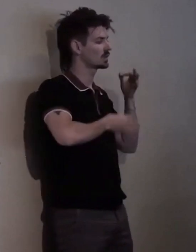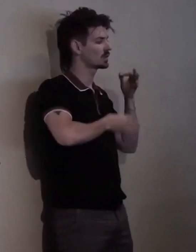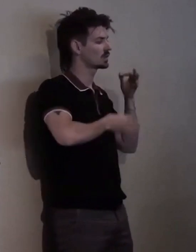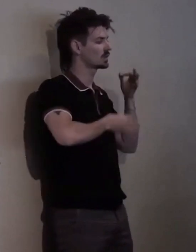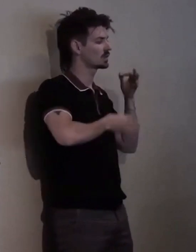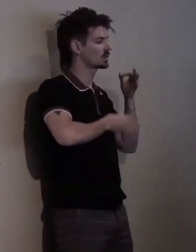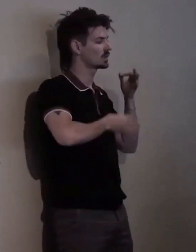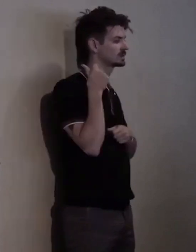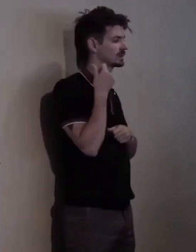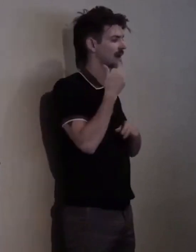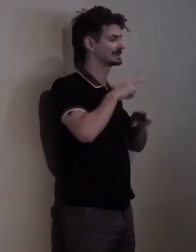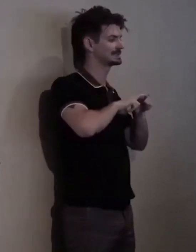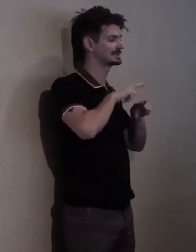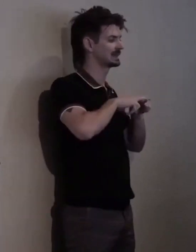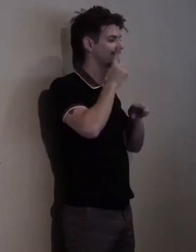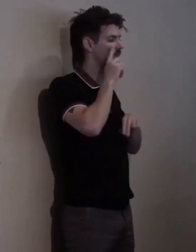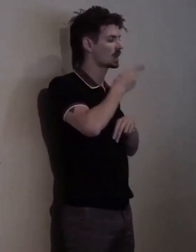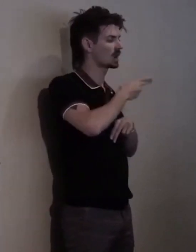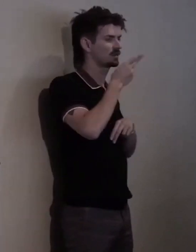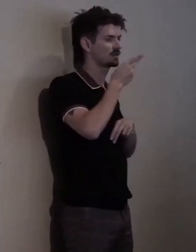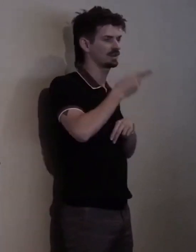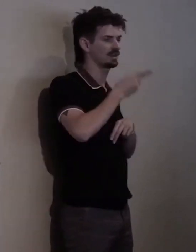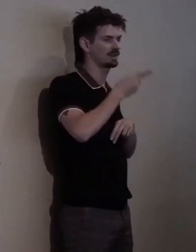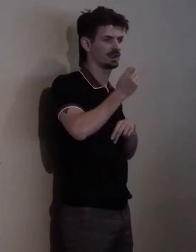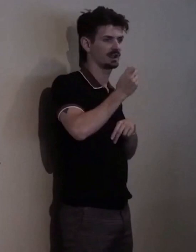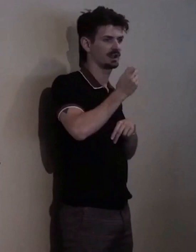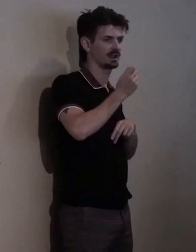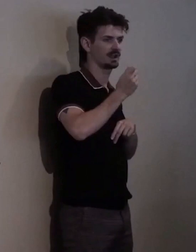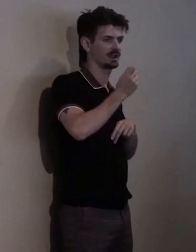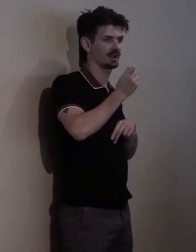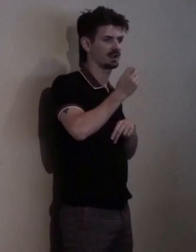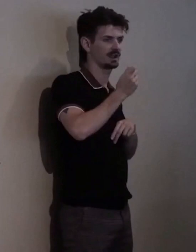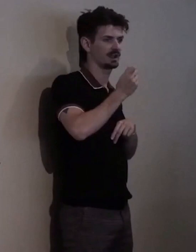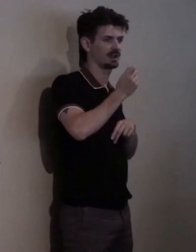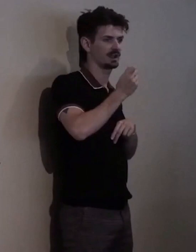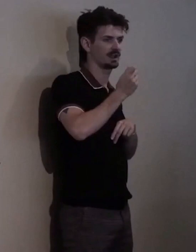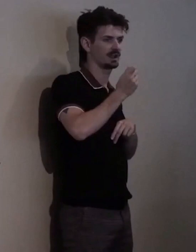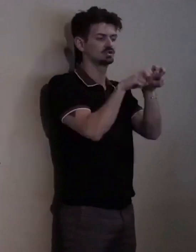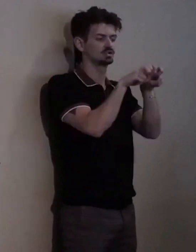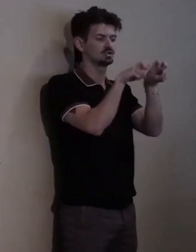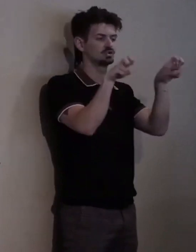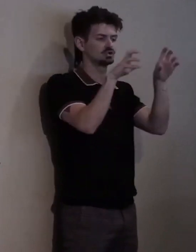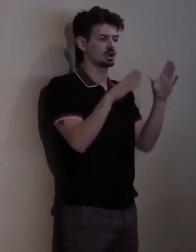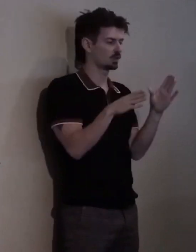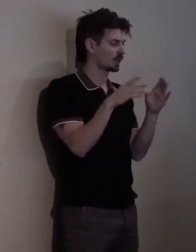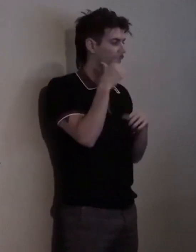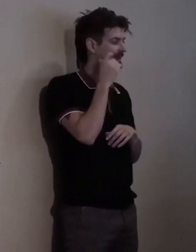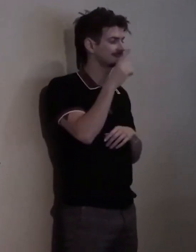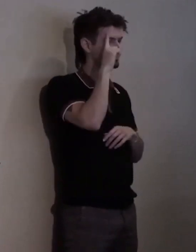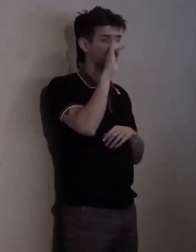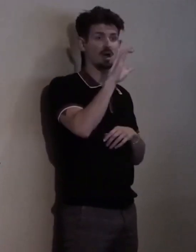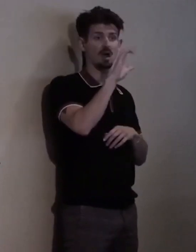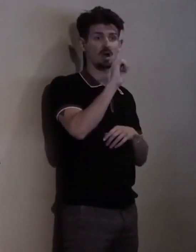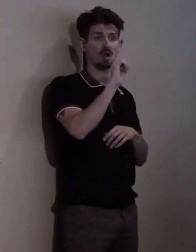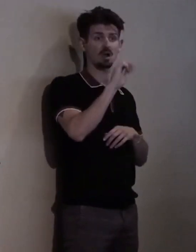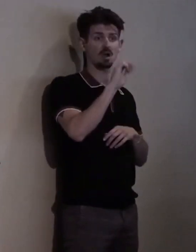for a hard of hearing juror because they... They thought CART Communication Access Real Time Translation was too complicated.